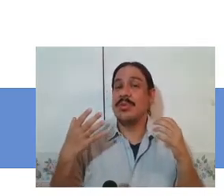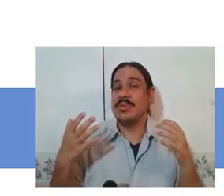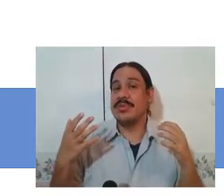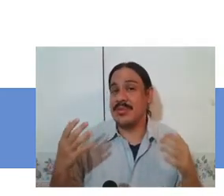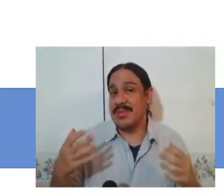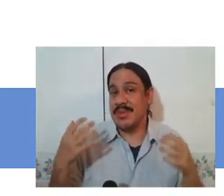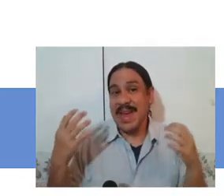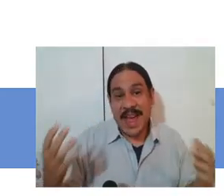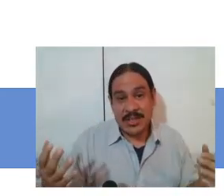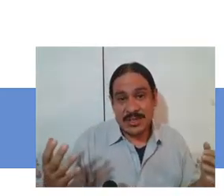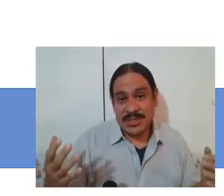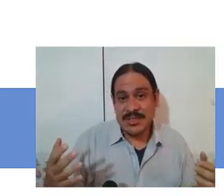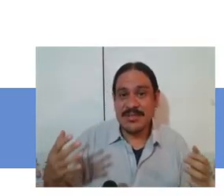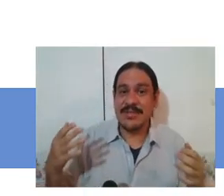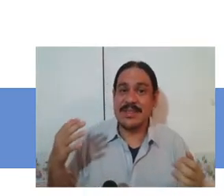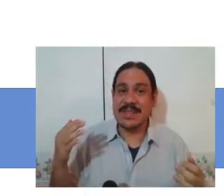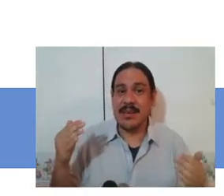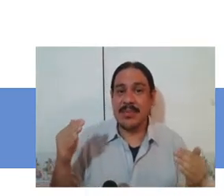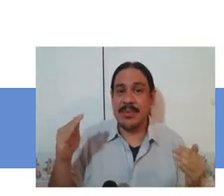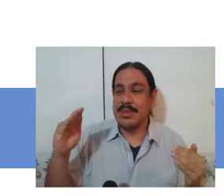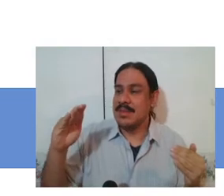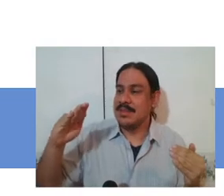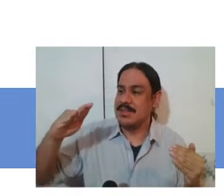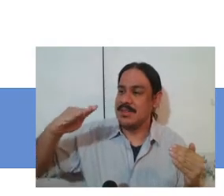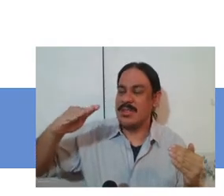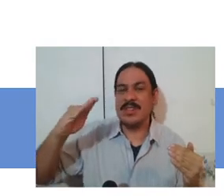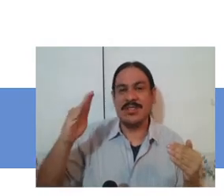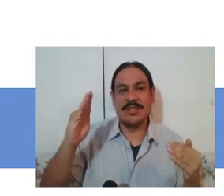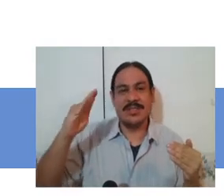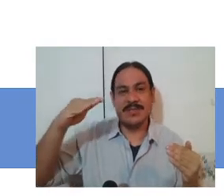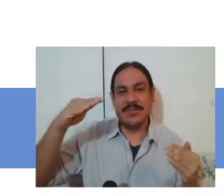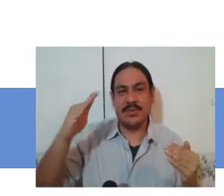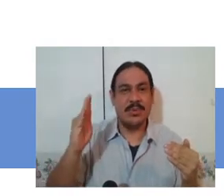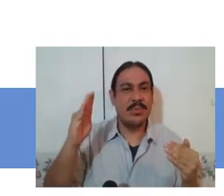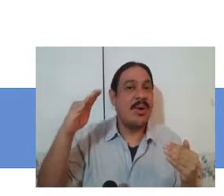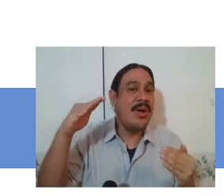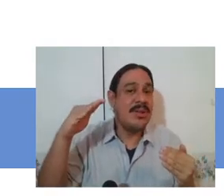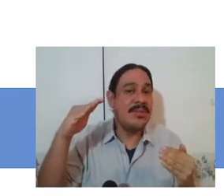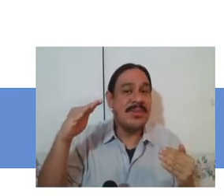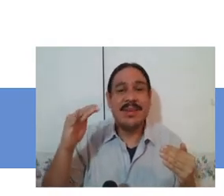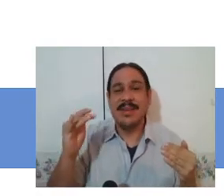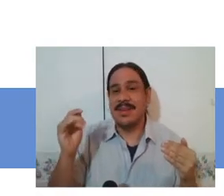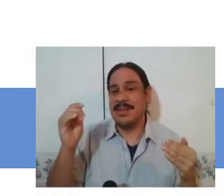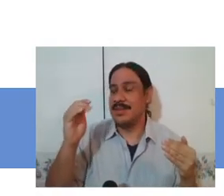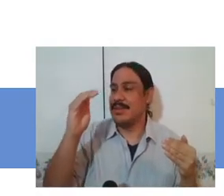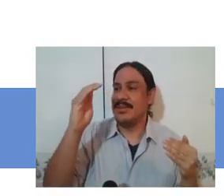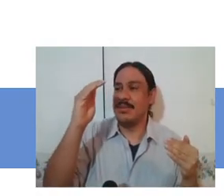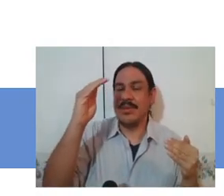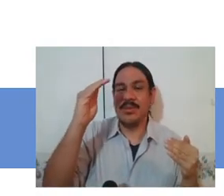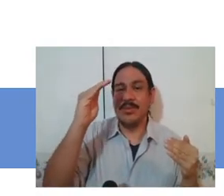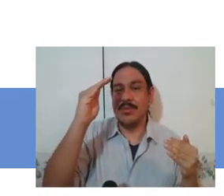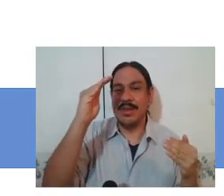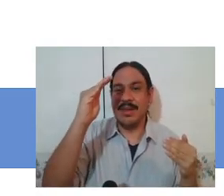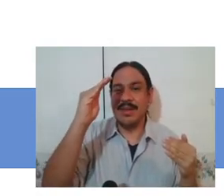and use a system of symbols to describe those motions of articulators